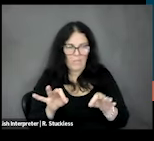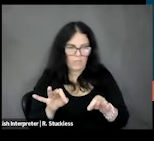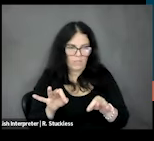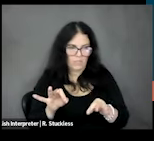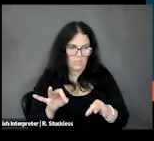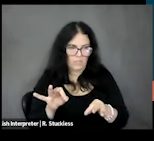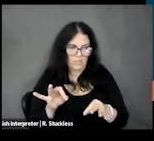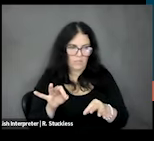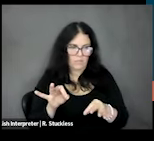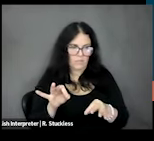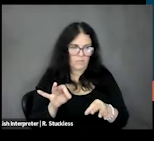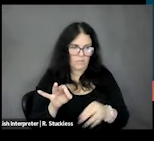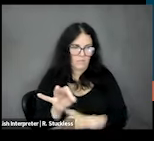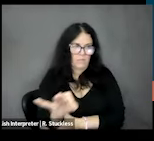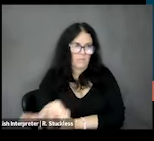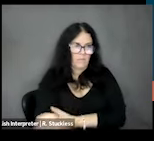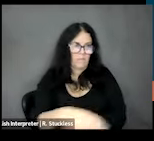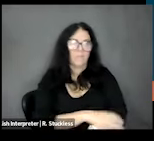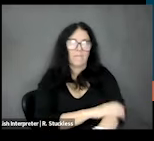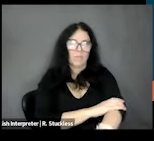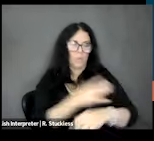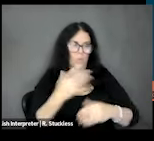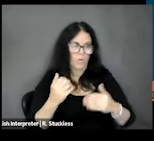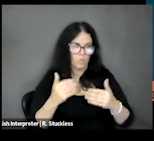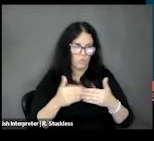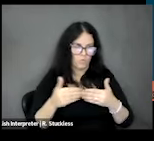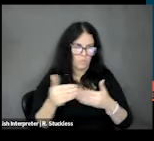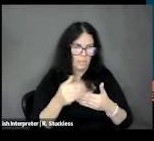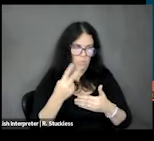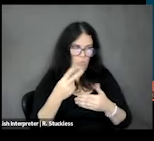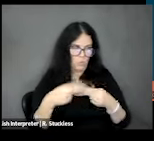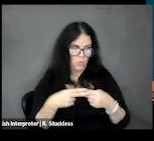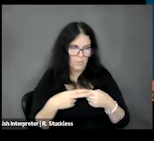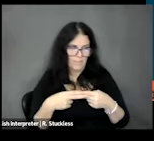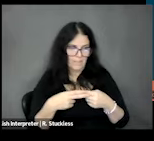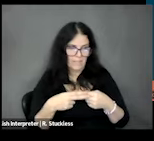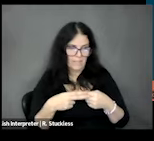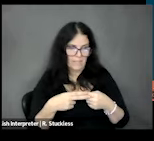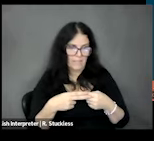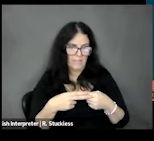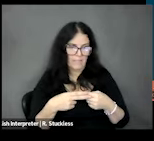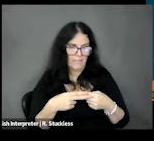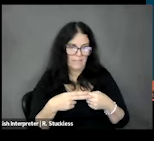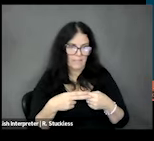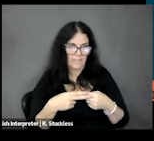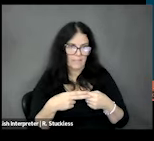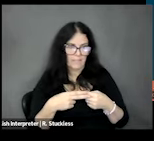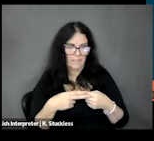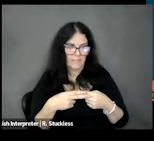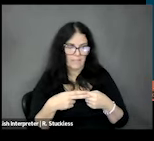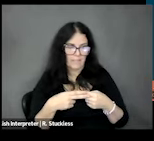this is a seed-funded project and so